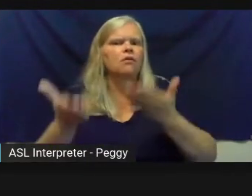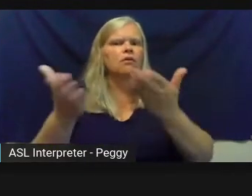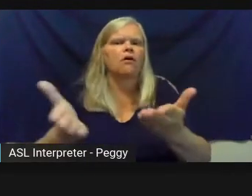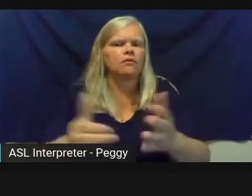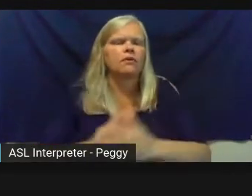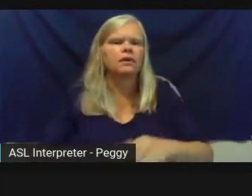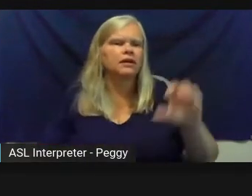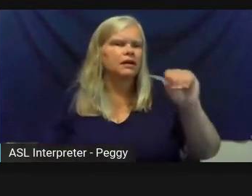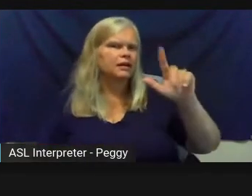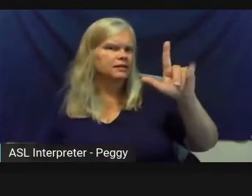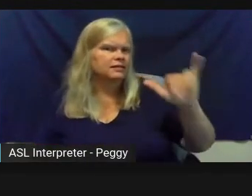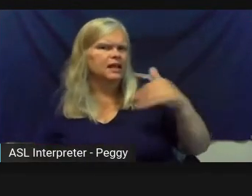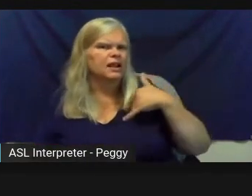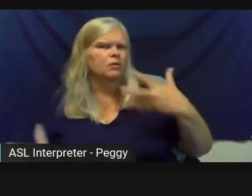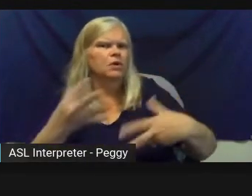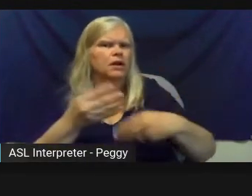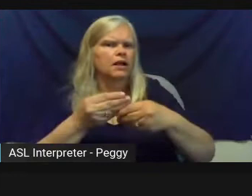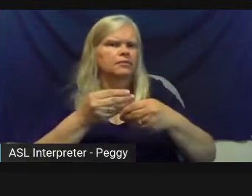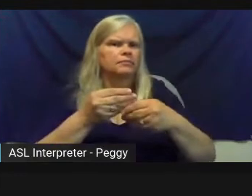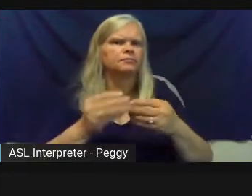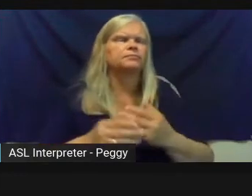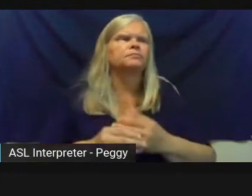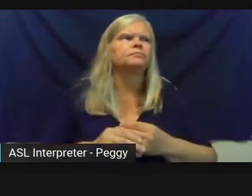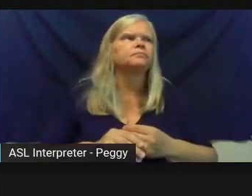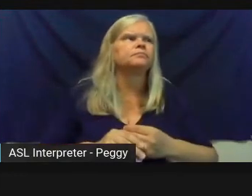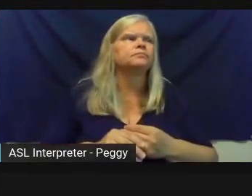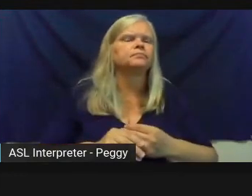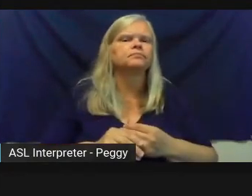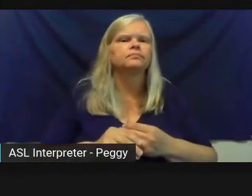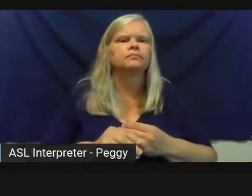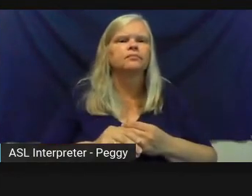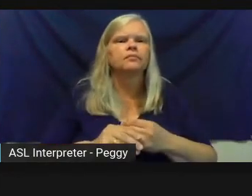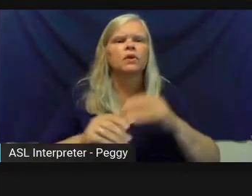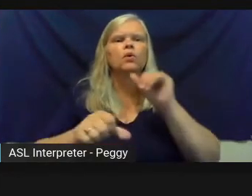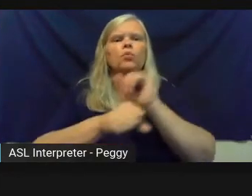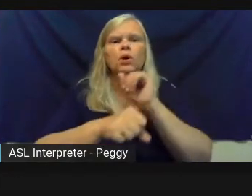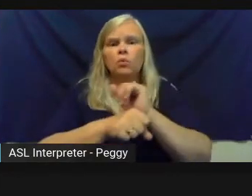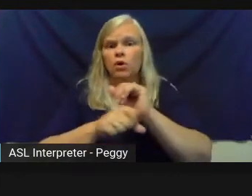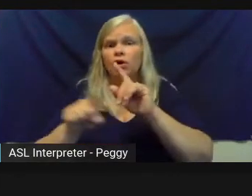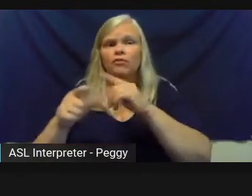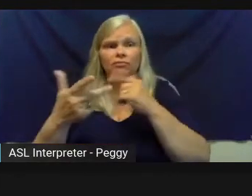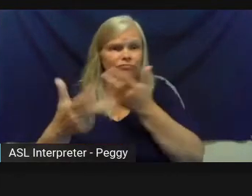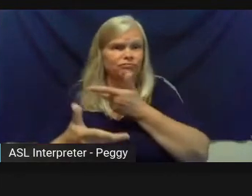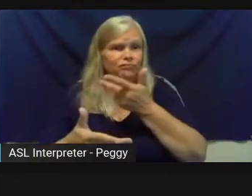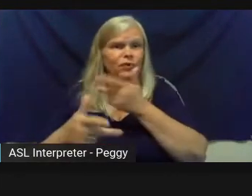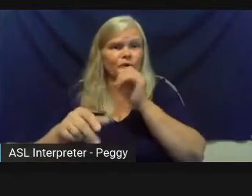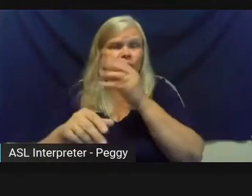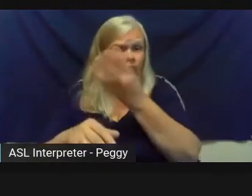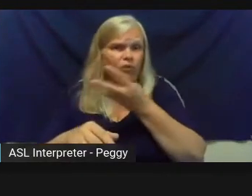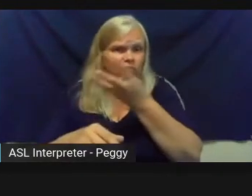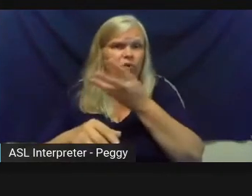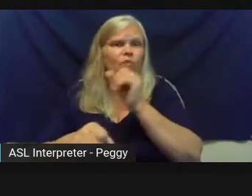There are two-- we all work for the organizations that we work for, and so it's very easy sometimes to just be